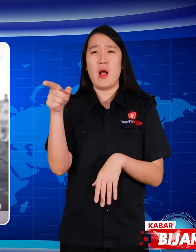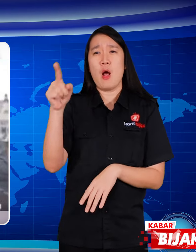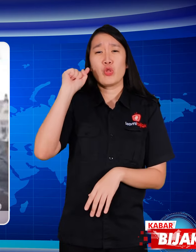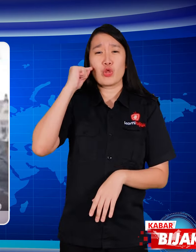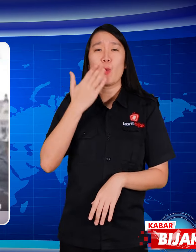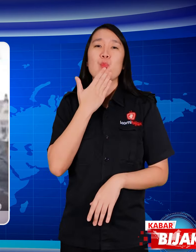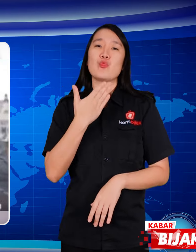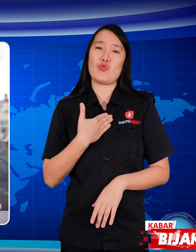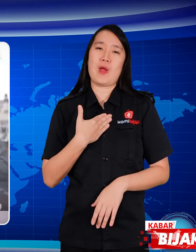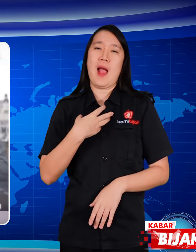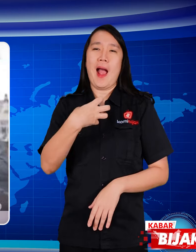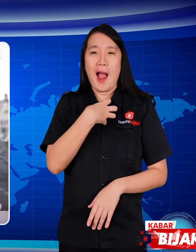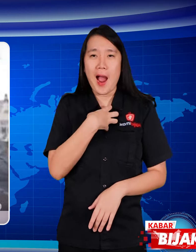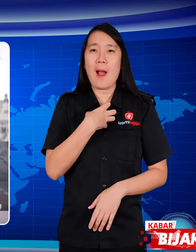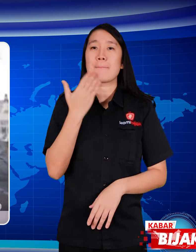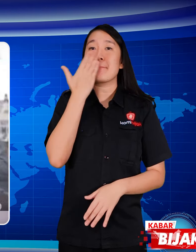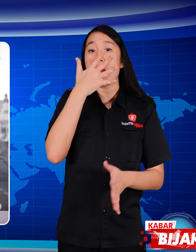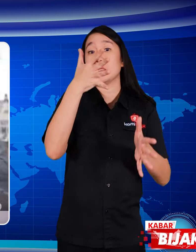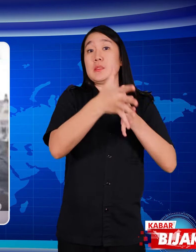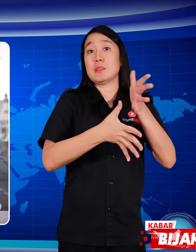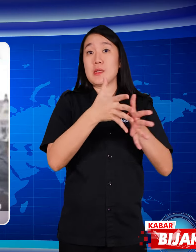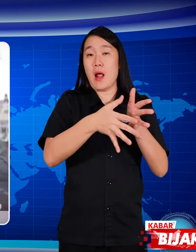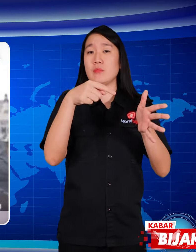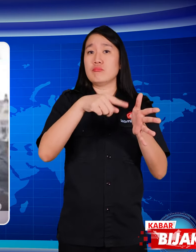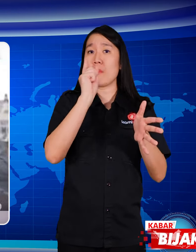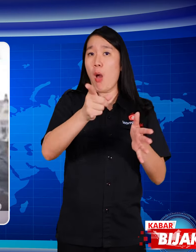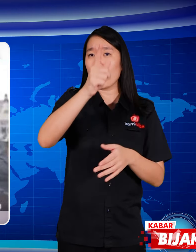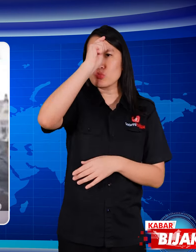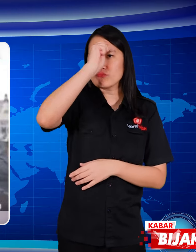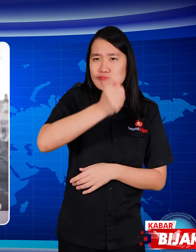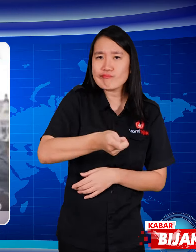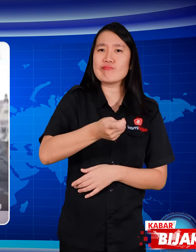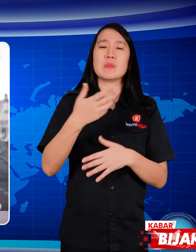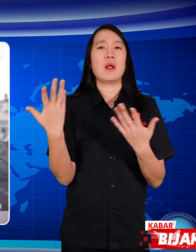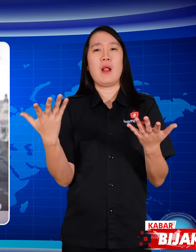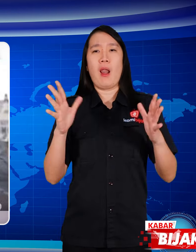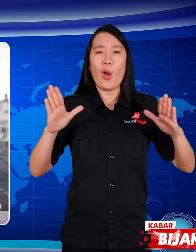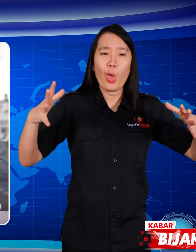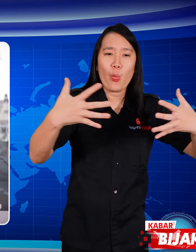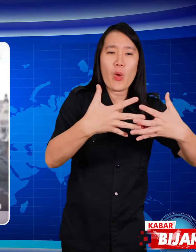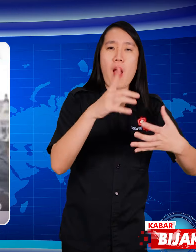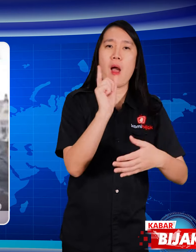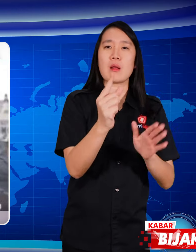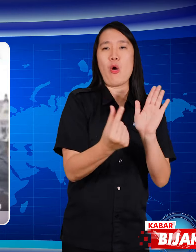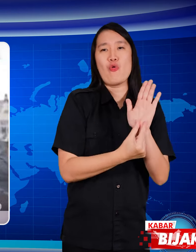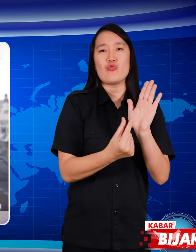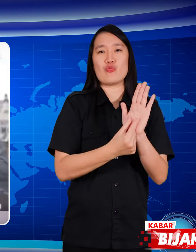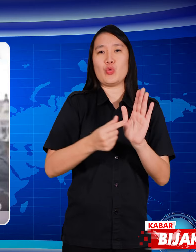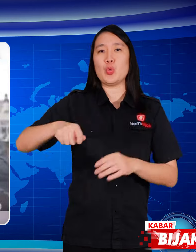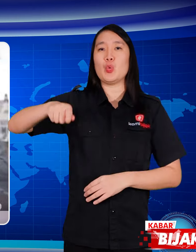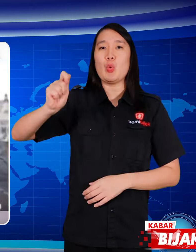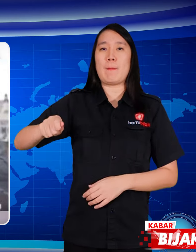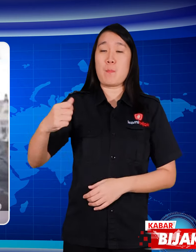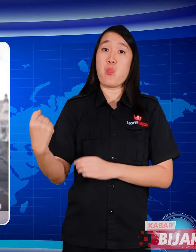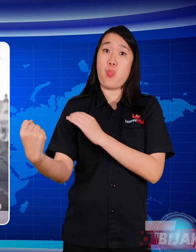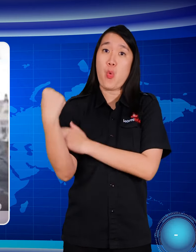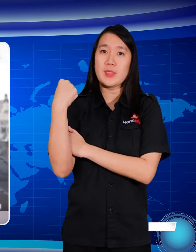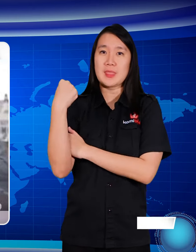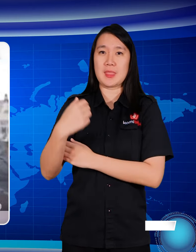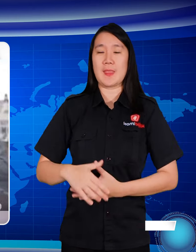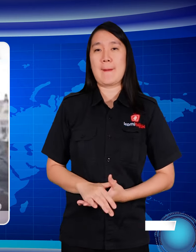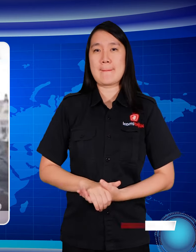Deaf people have Sign Language rights that must be respected and protected by law or strong laws.